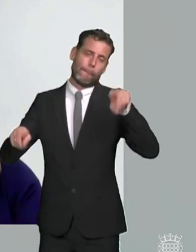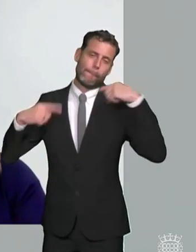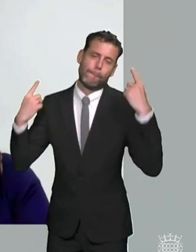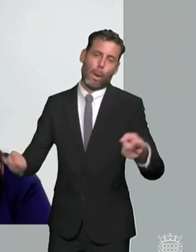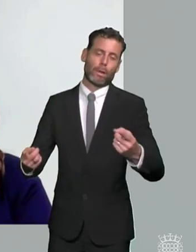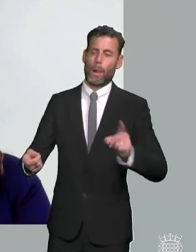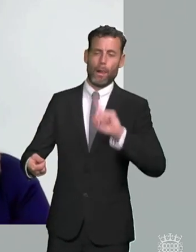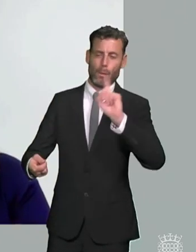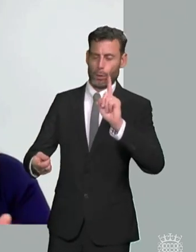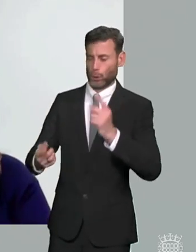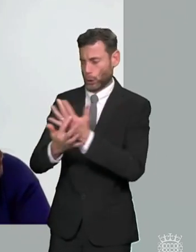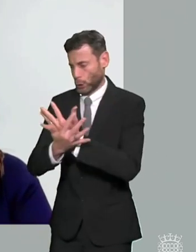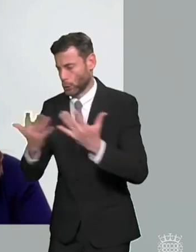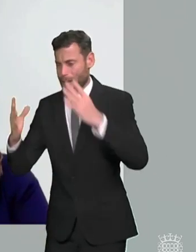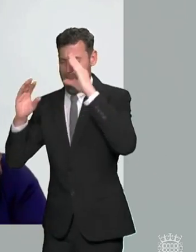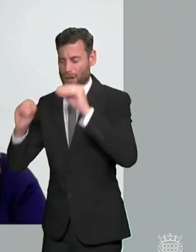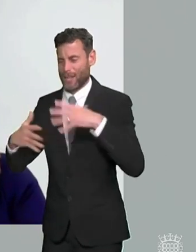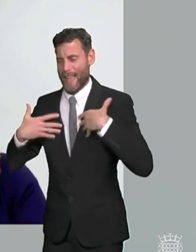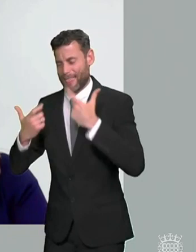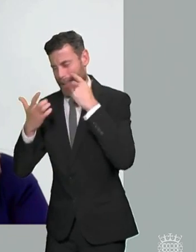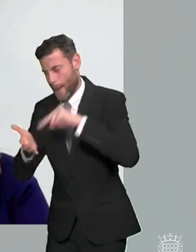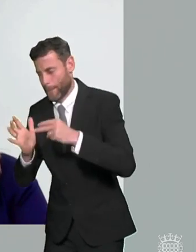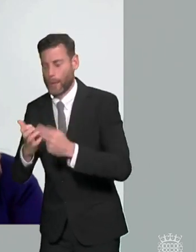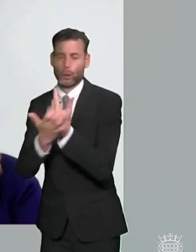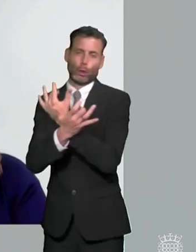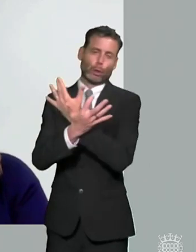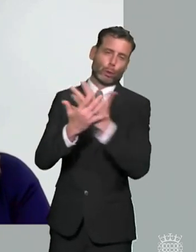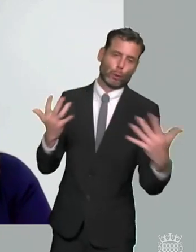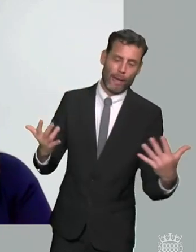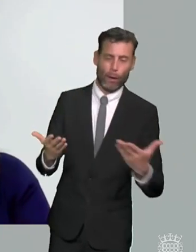health and care plans there's too many children in special schools particularly independent special